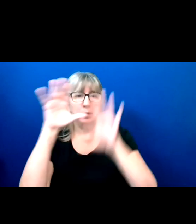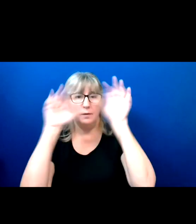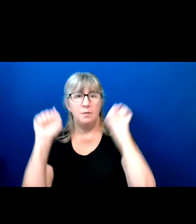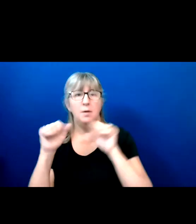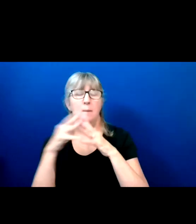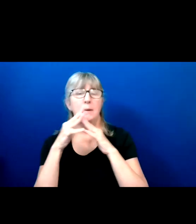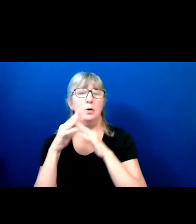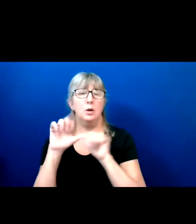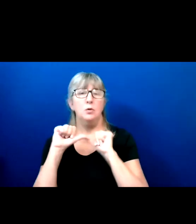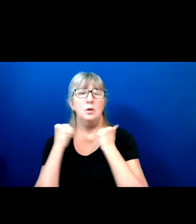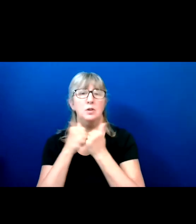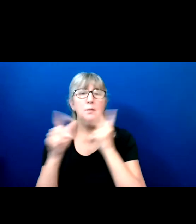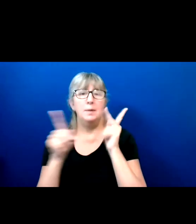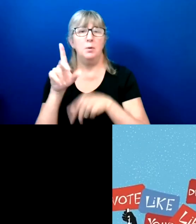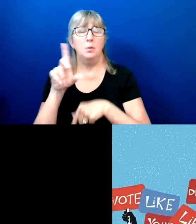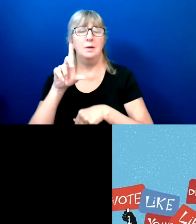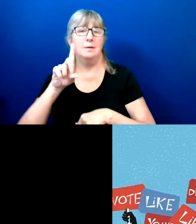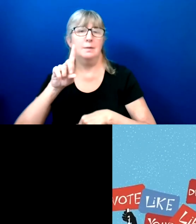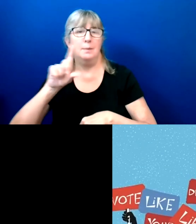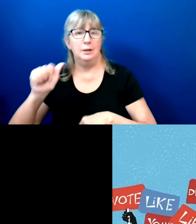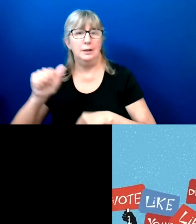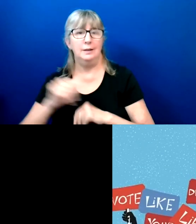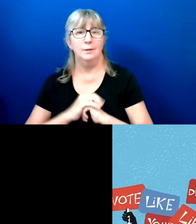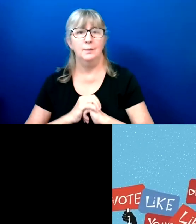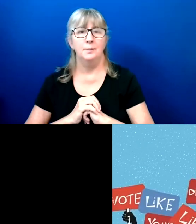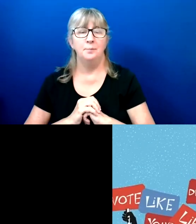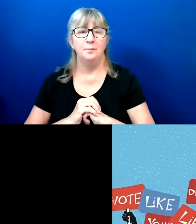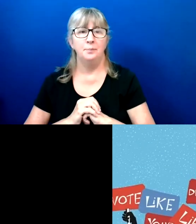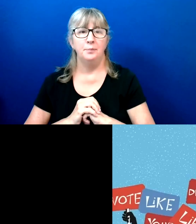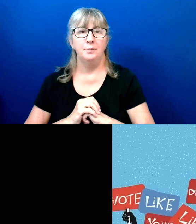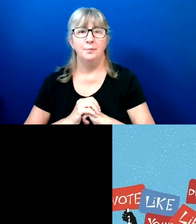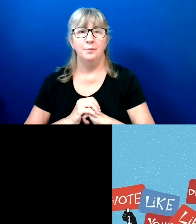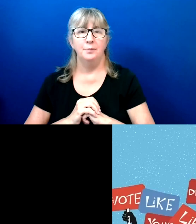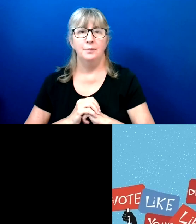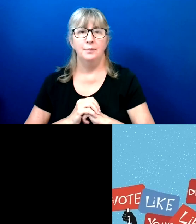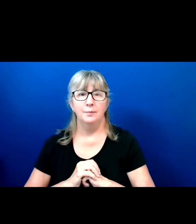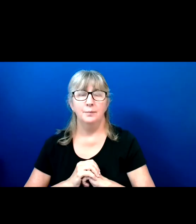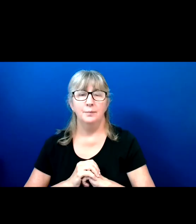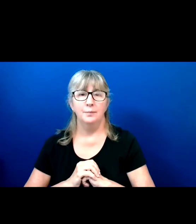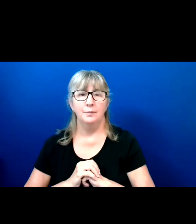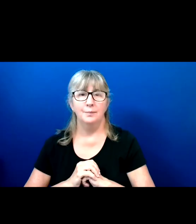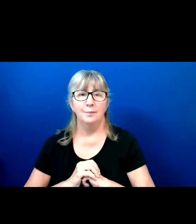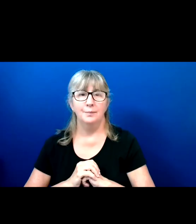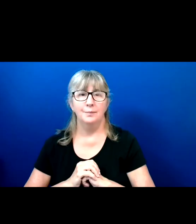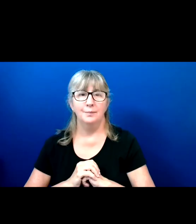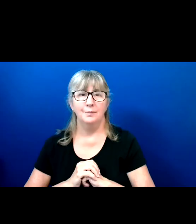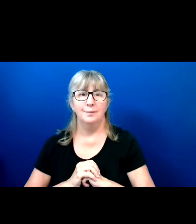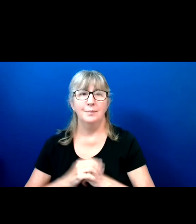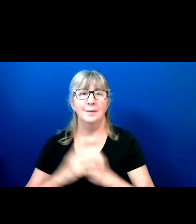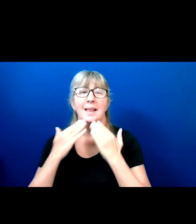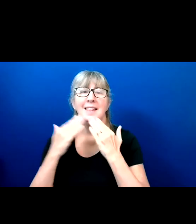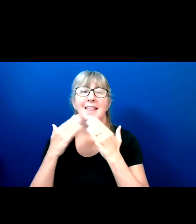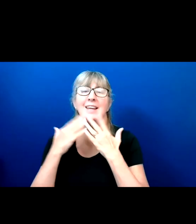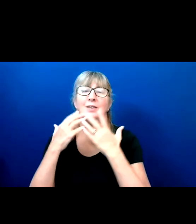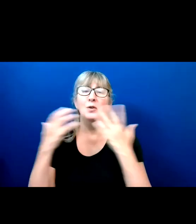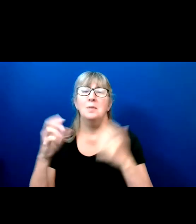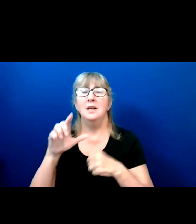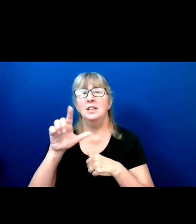of People with Disabilities. Thank you so much, Lilian.